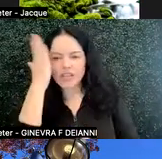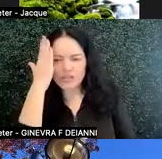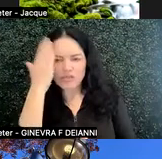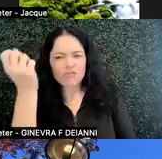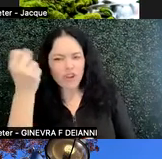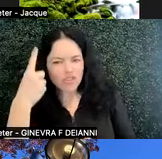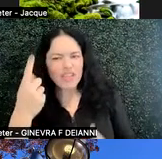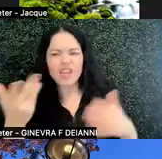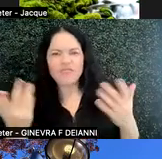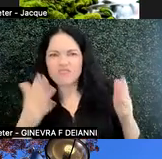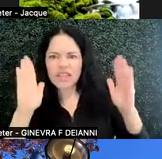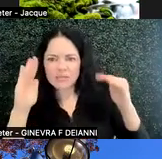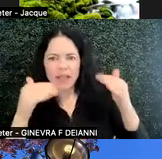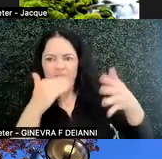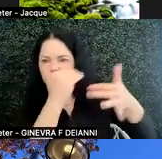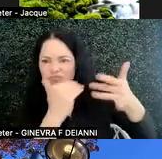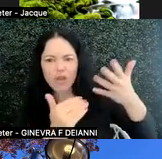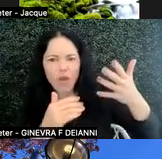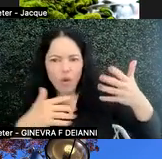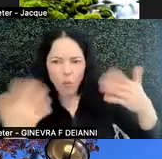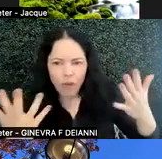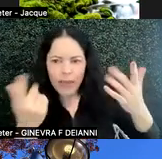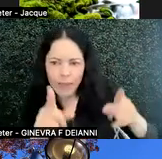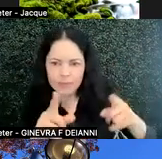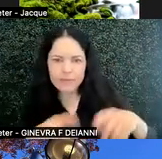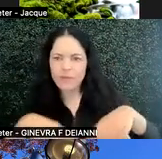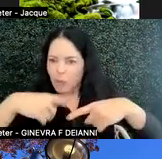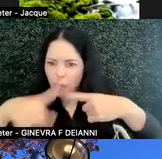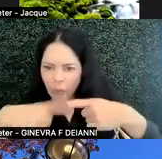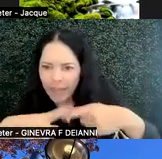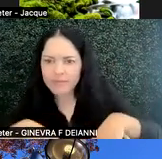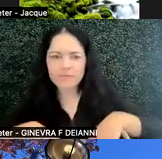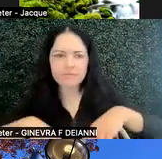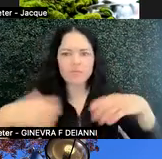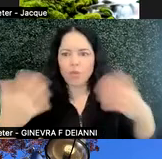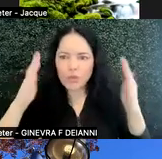what the expectations for them are. It supports students in the understanding